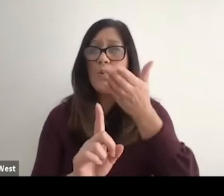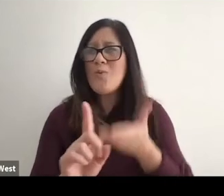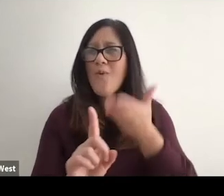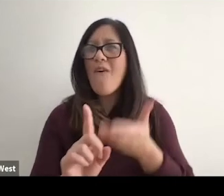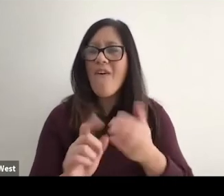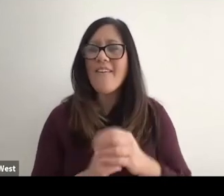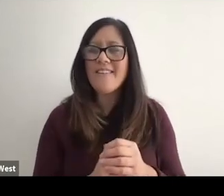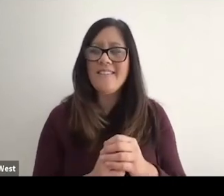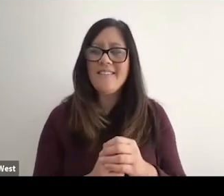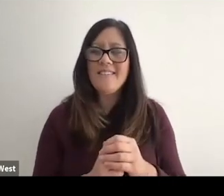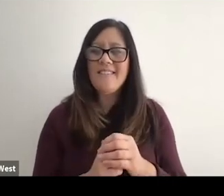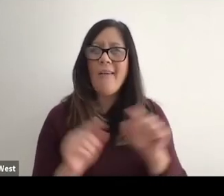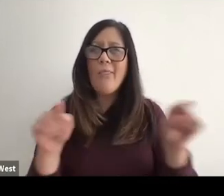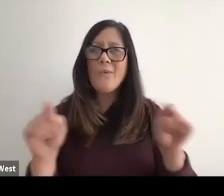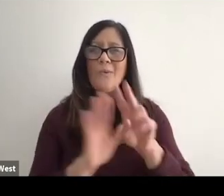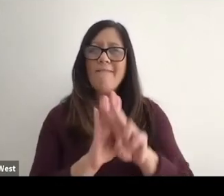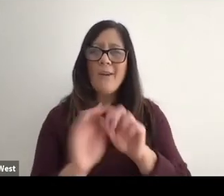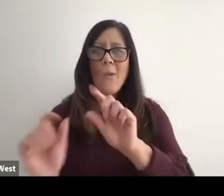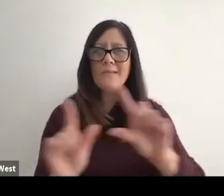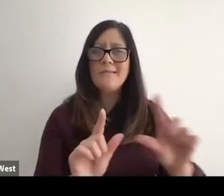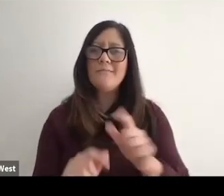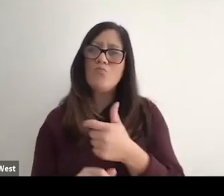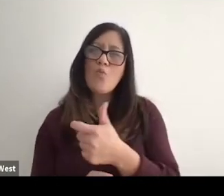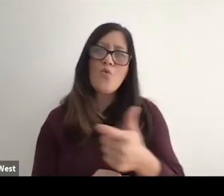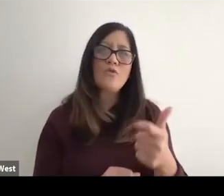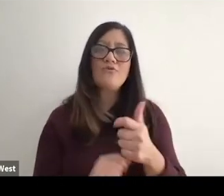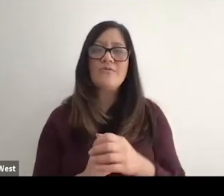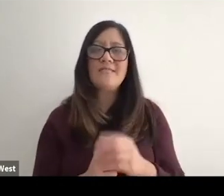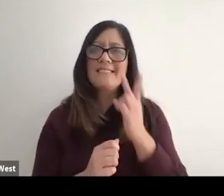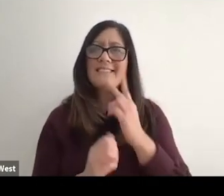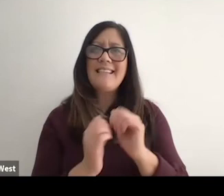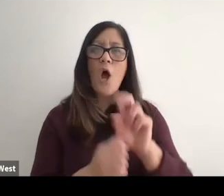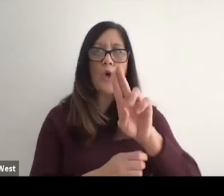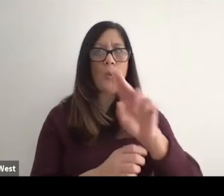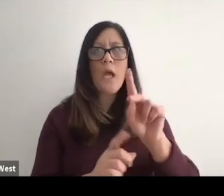That video that's out there. An look at those videos and see how the UK is doing it and they really